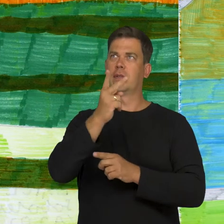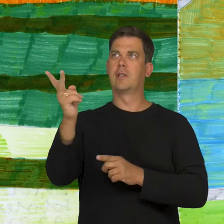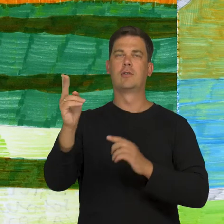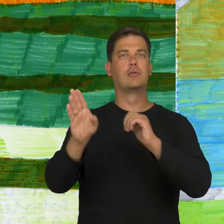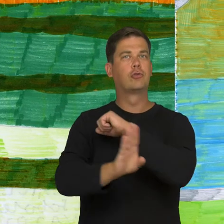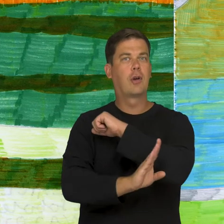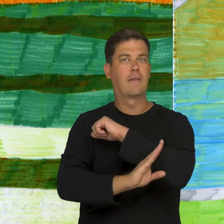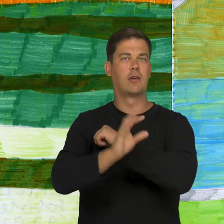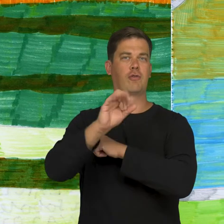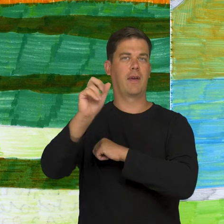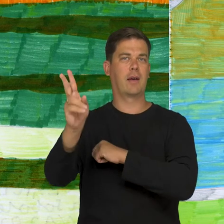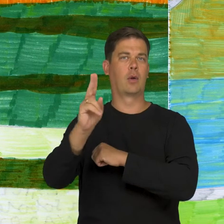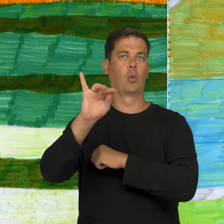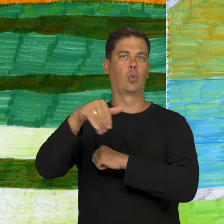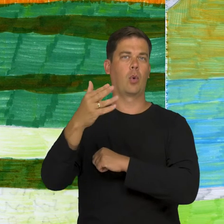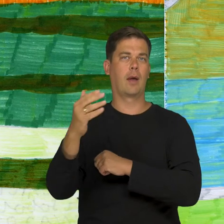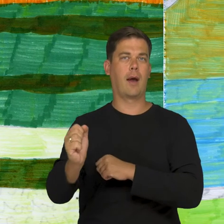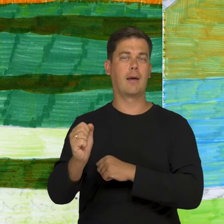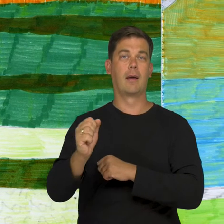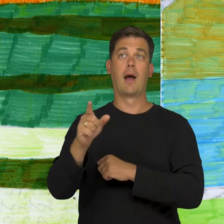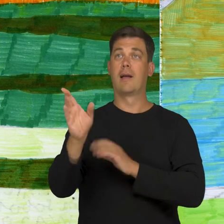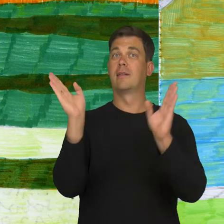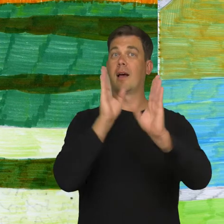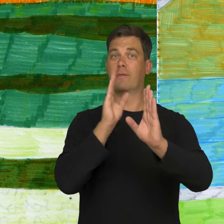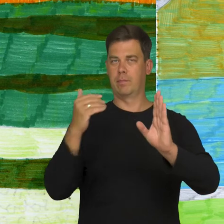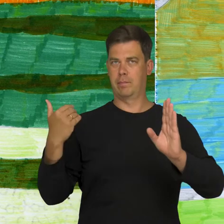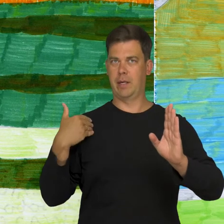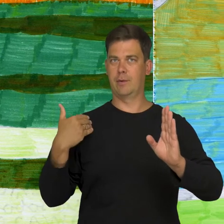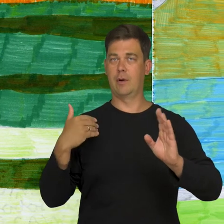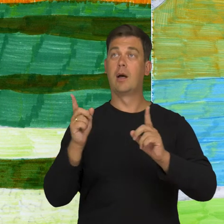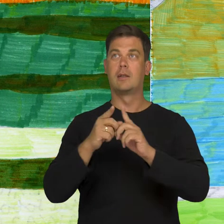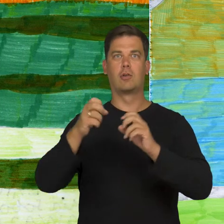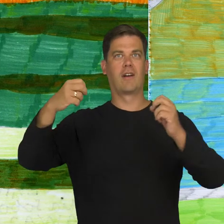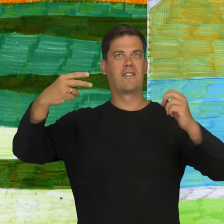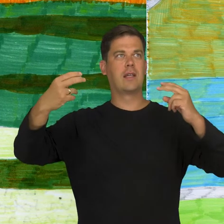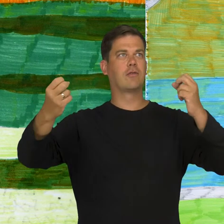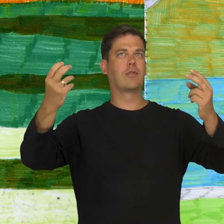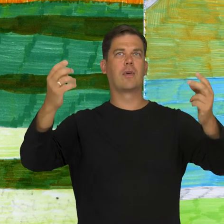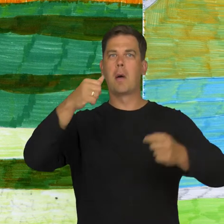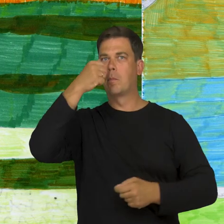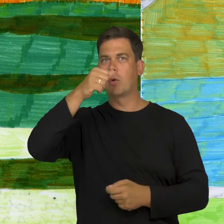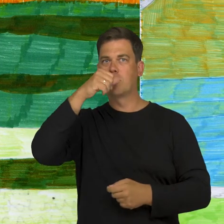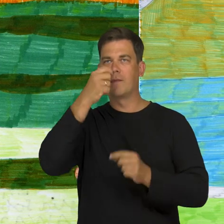I can see trees, spruces and thujas outside and trees blooming with brown leaves, outside.